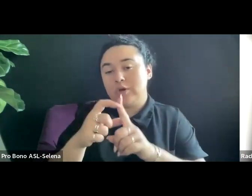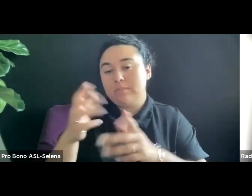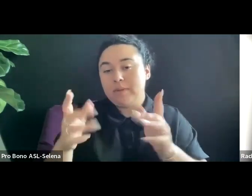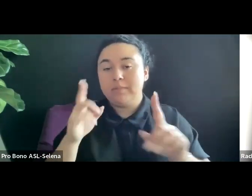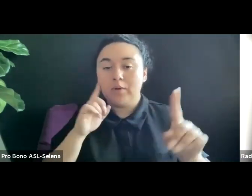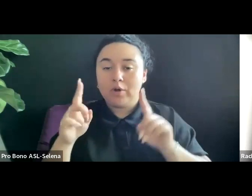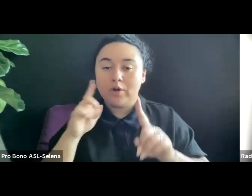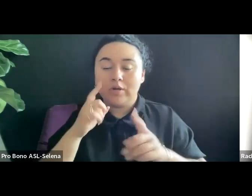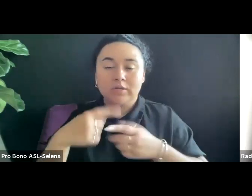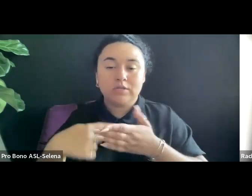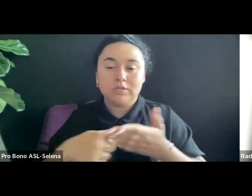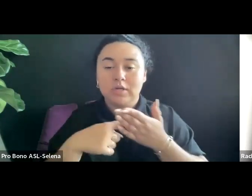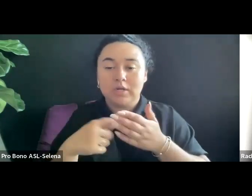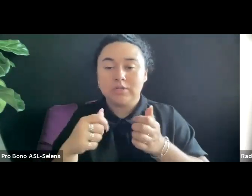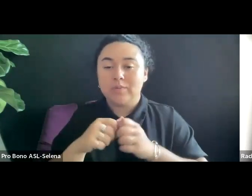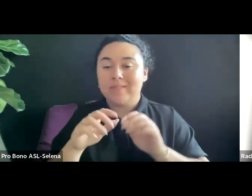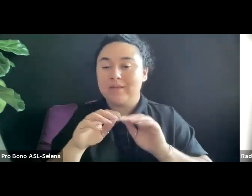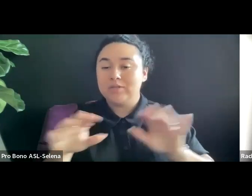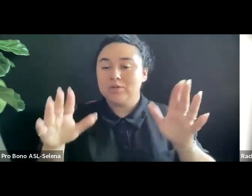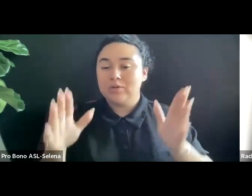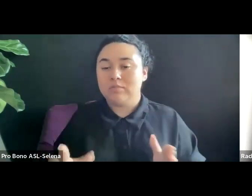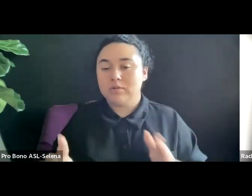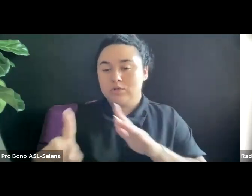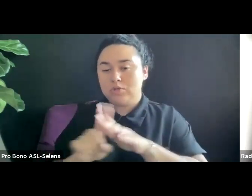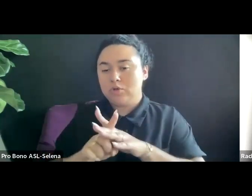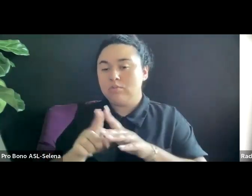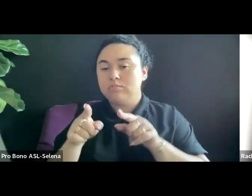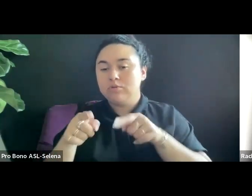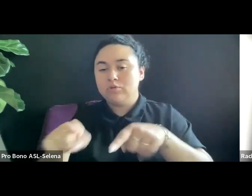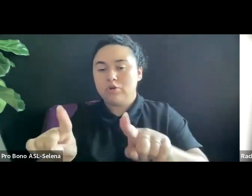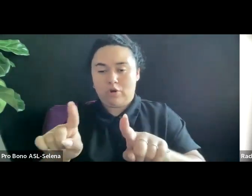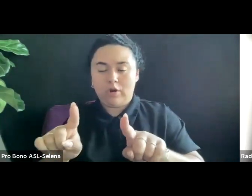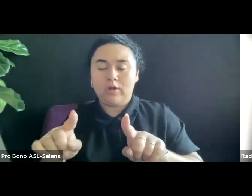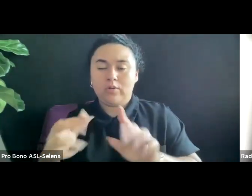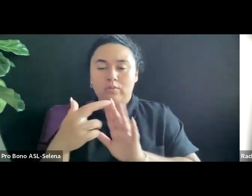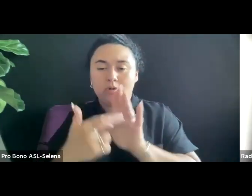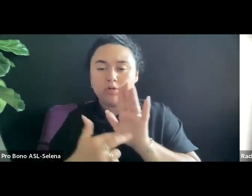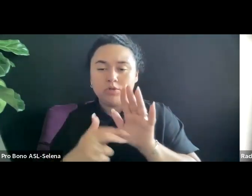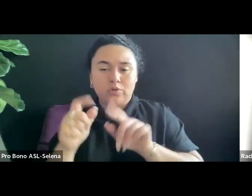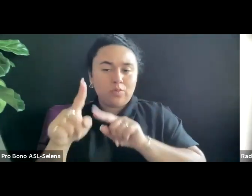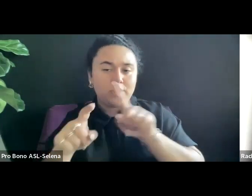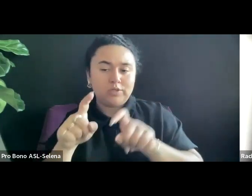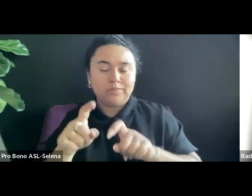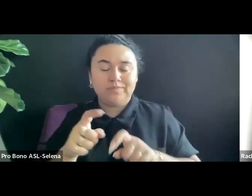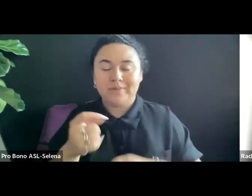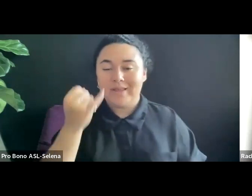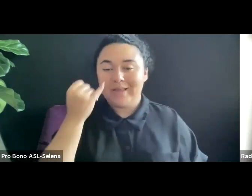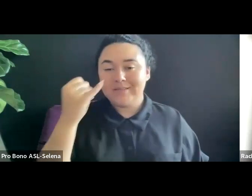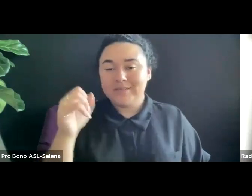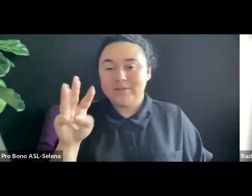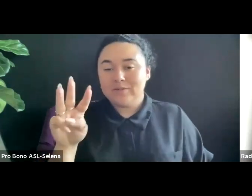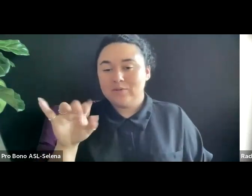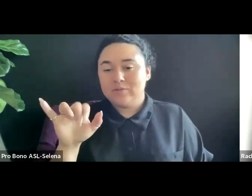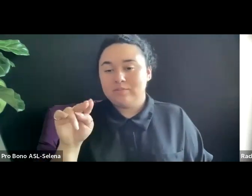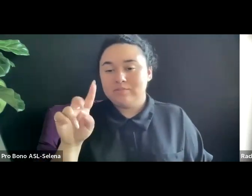DISTRIBUTORS. IT CAME UP WITH YOUR REGISTRATION QUESTIONS. THE IDEA OF WINDOWING.